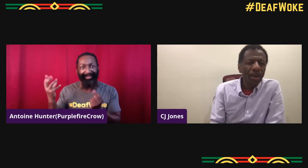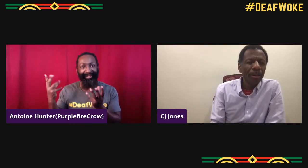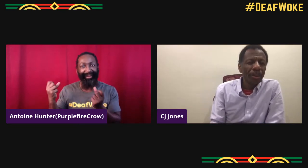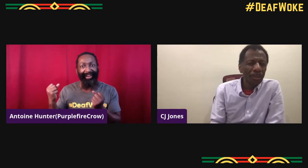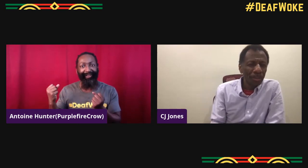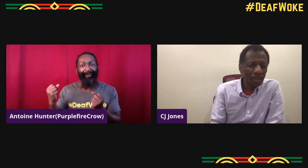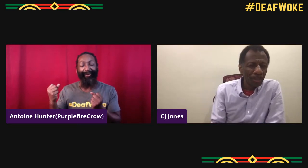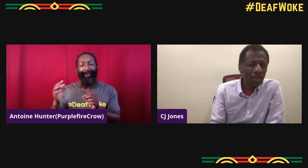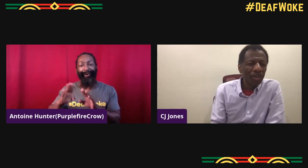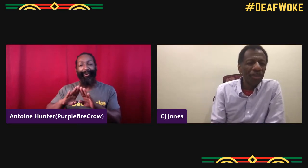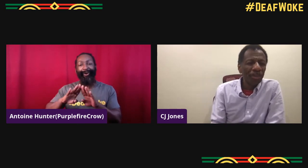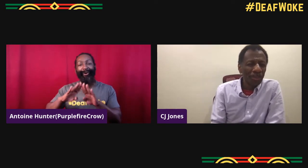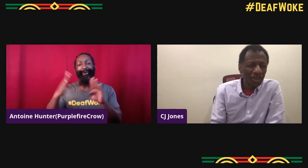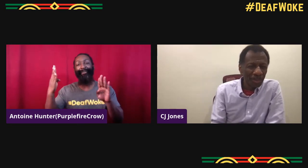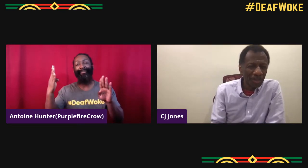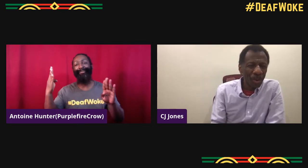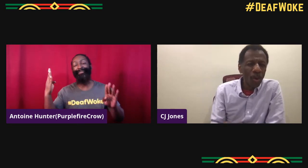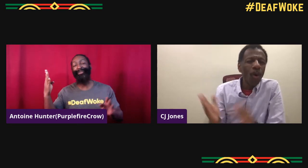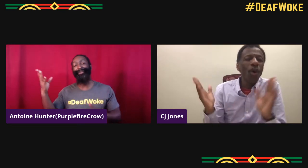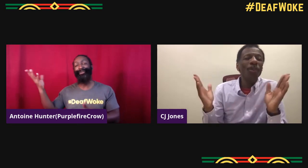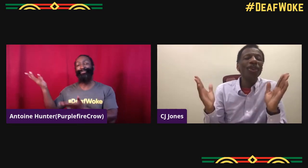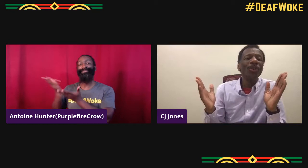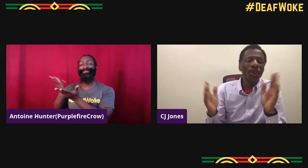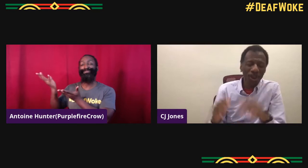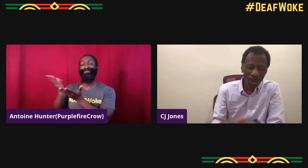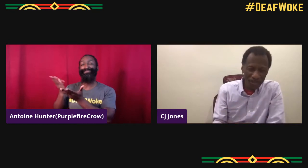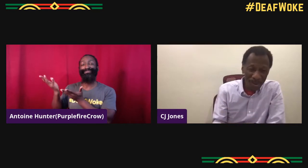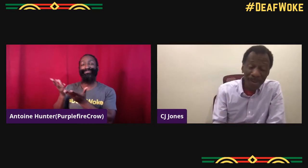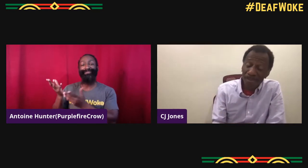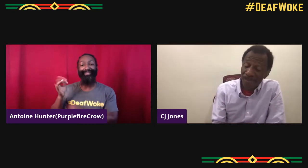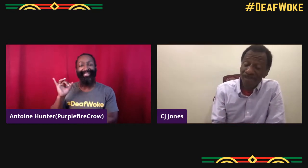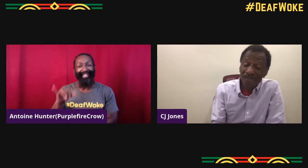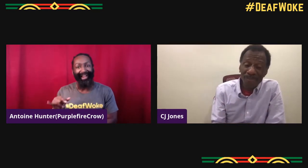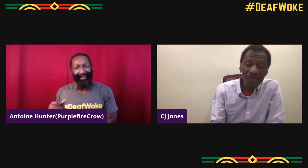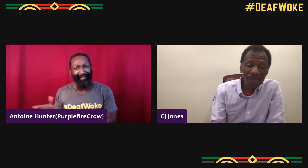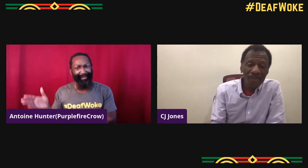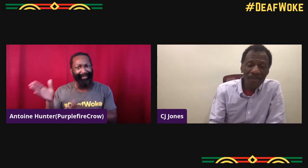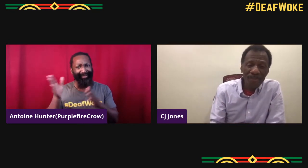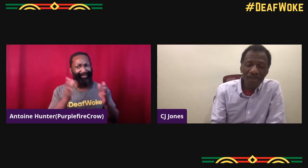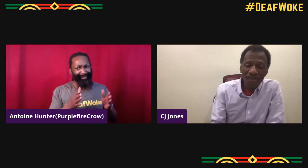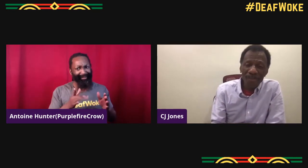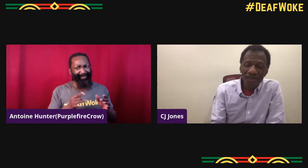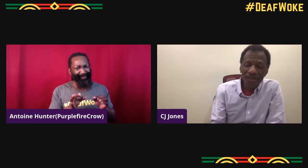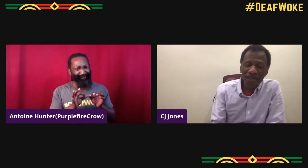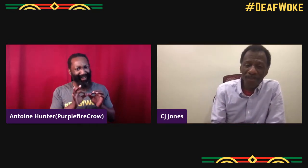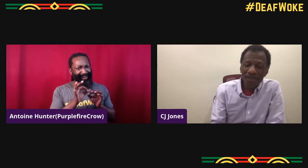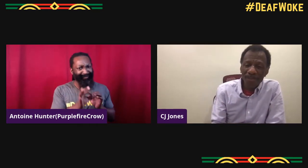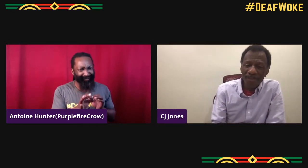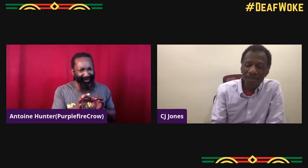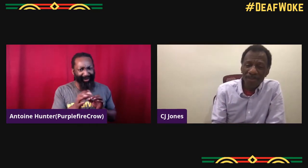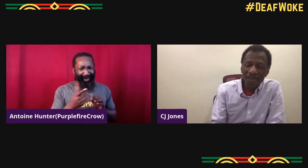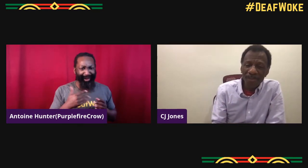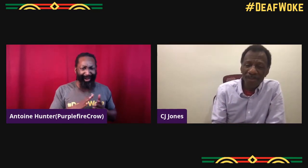So they saw you and we're trying to copy that and that was like your open door for me to begin communicating with my friends.